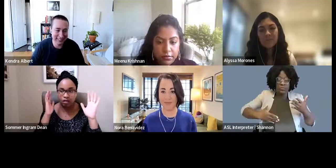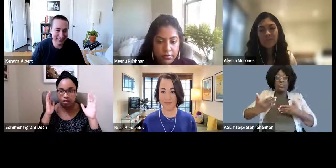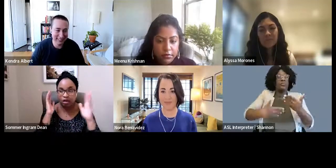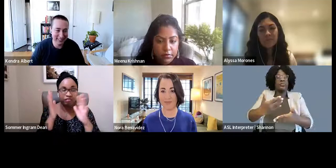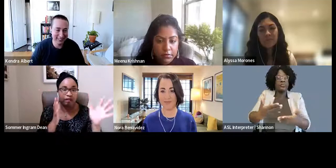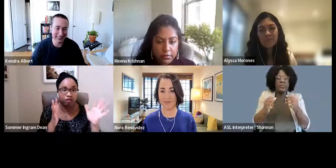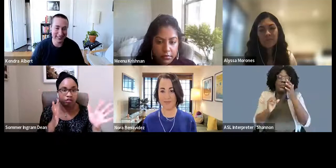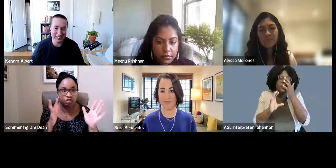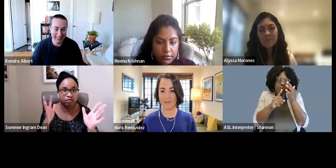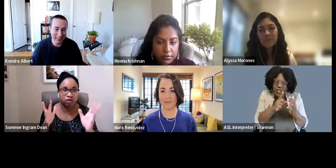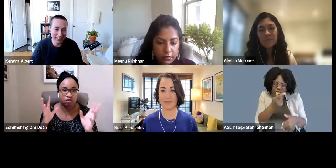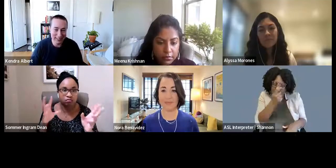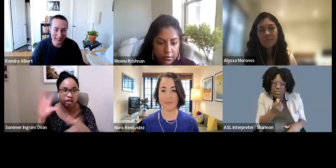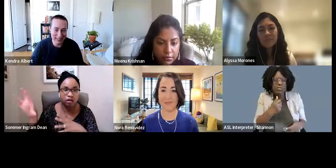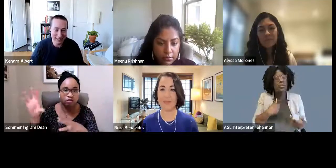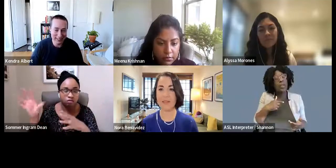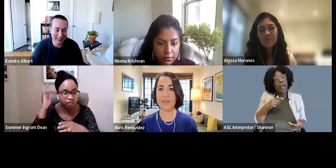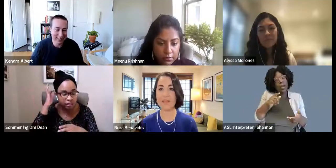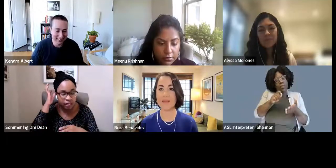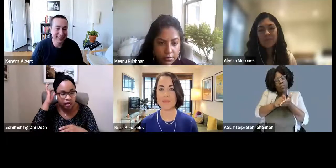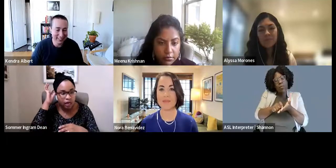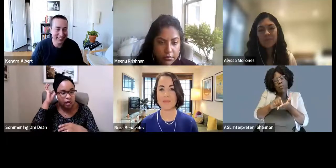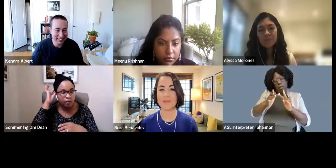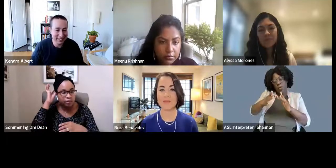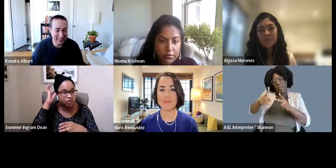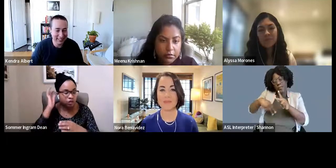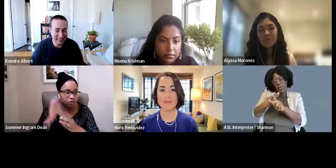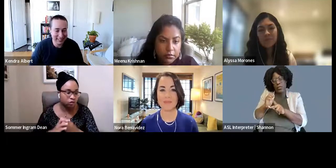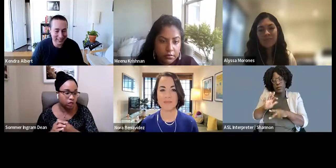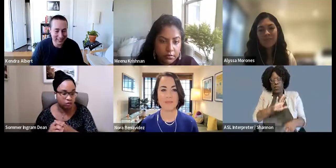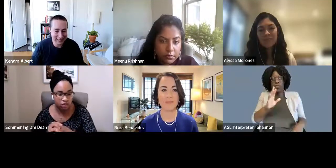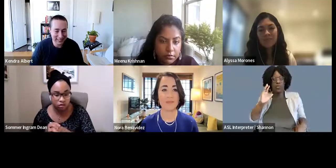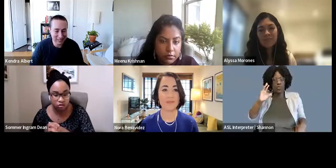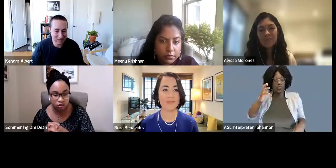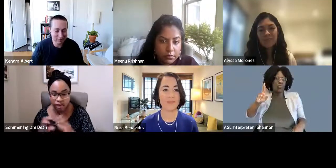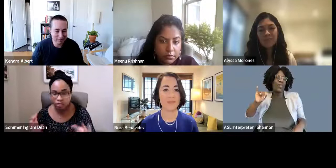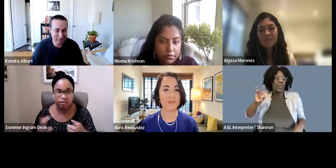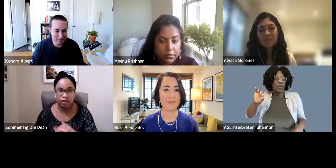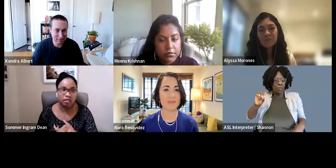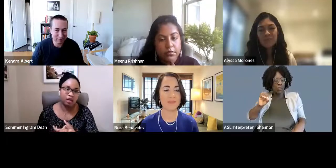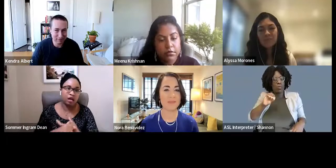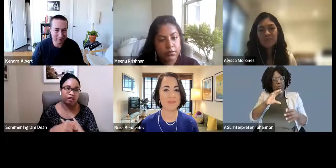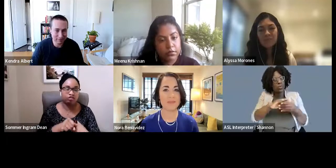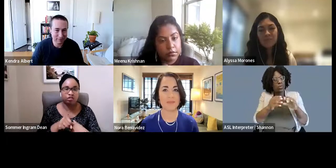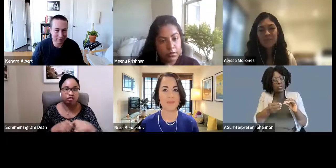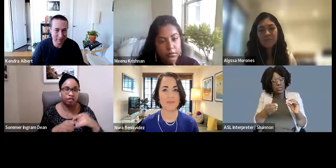the online versions of her radio stories. So it was great experience, again, not your traditional,